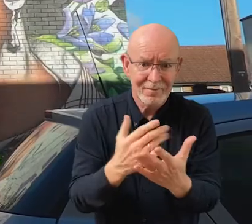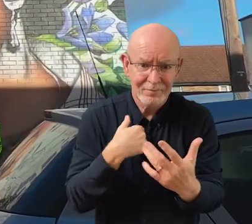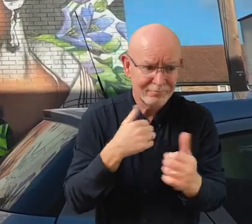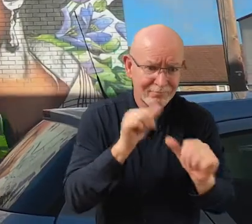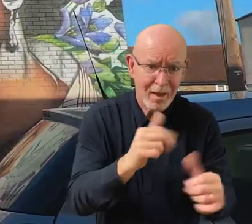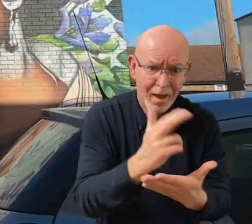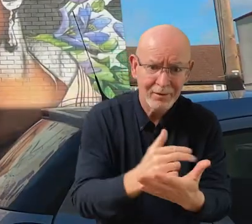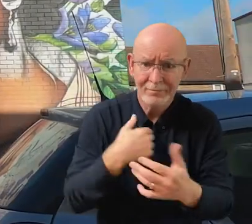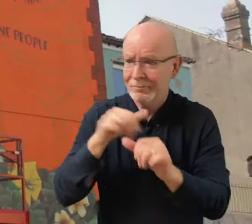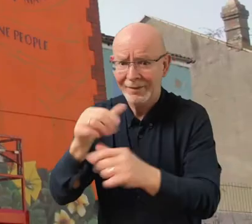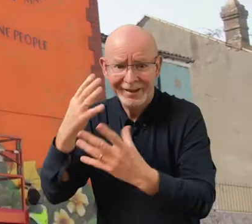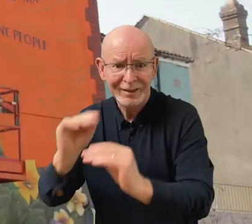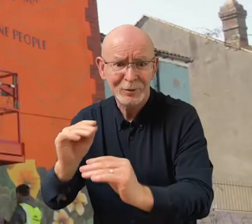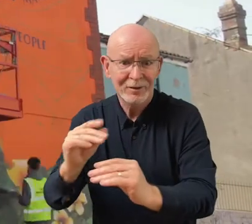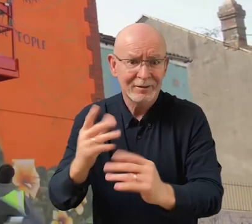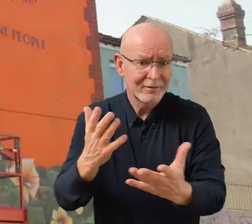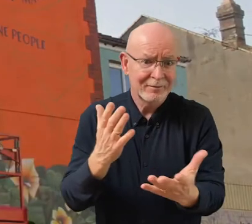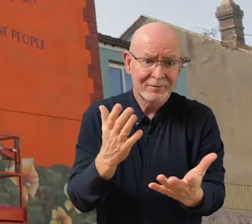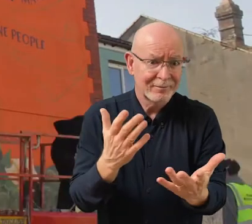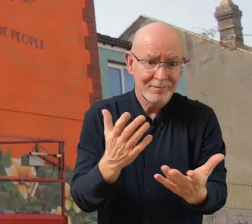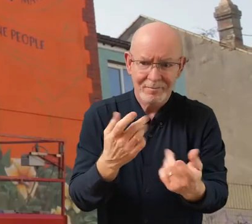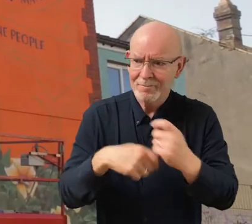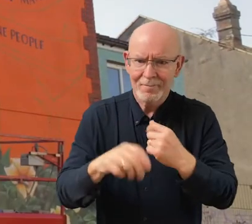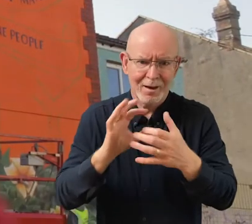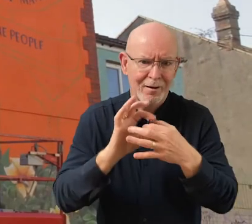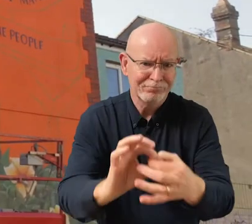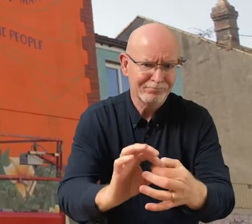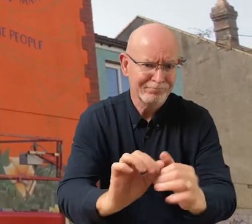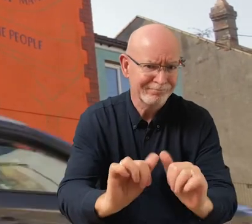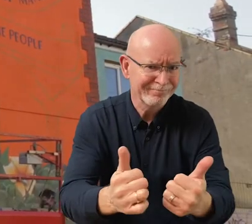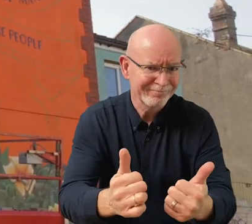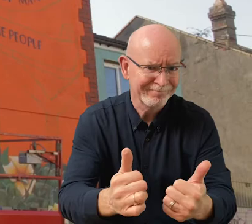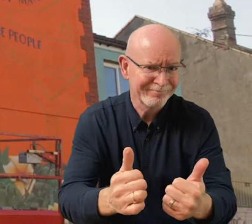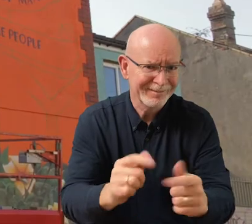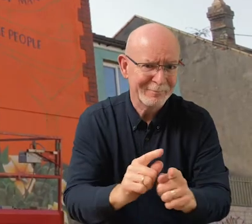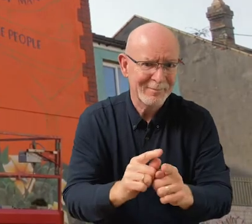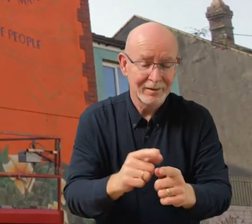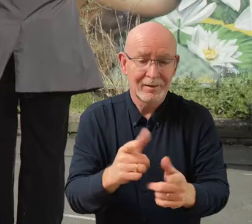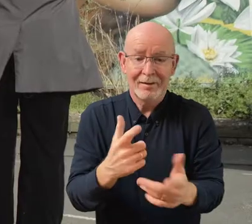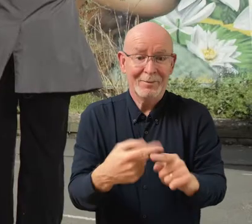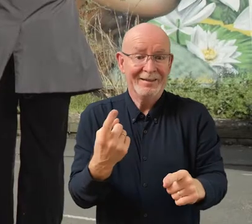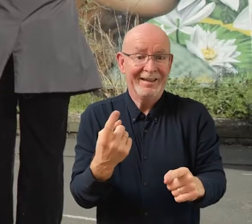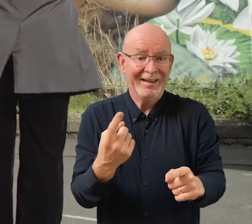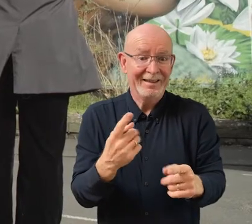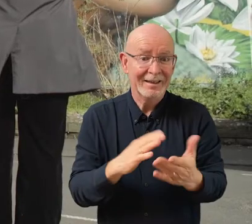We're very big on education and we're very big on representation. So immediately,